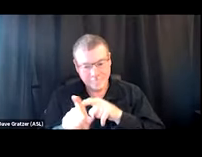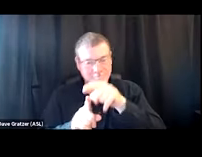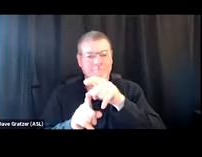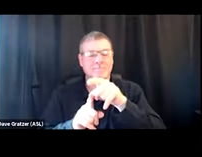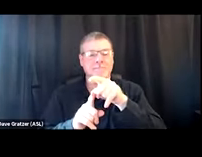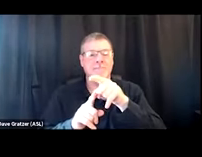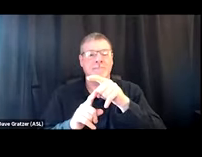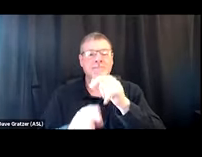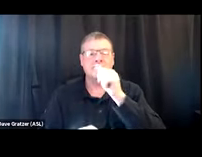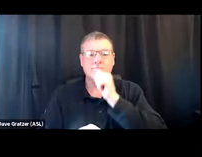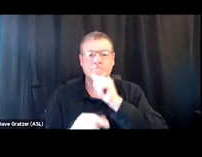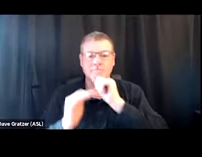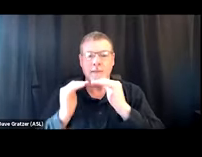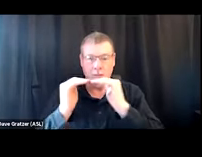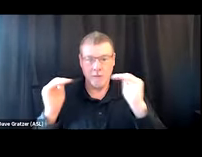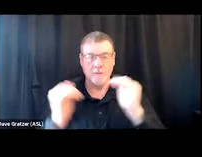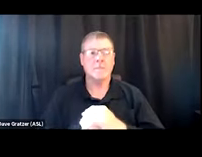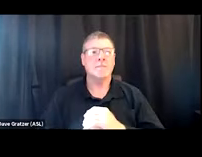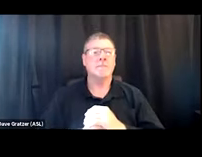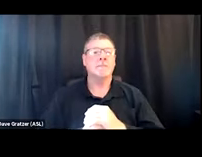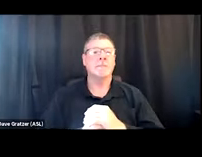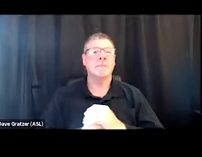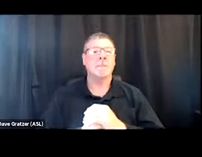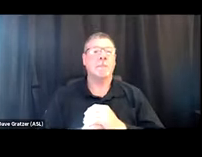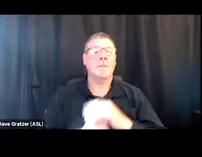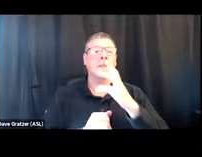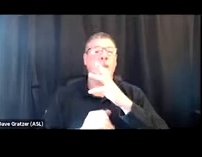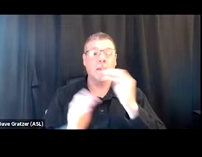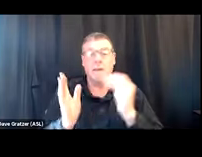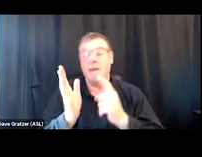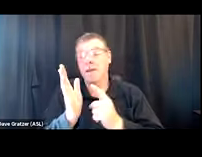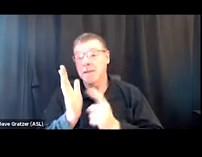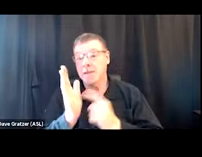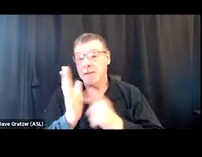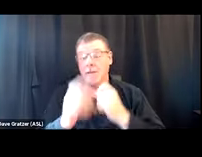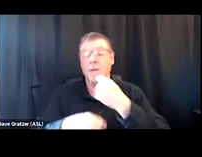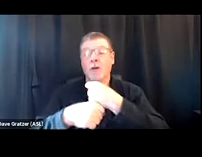the tolerance that they've developed when using fentanyl, and it sometimes was creating precipitated withdrawal.